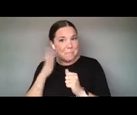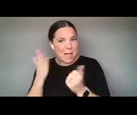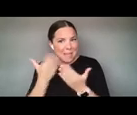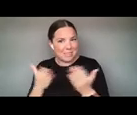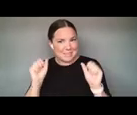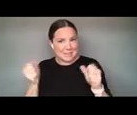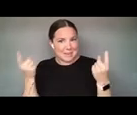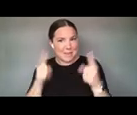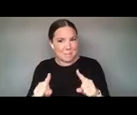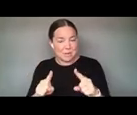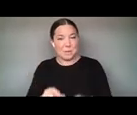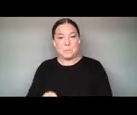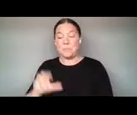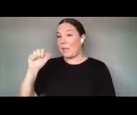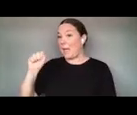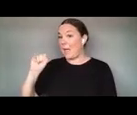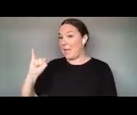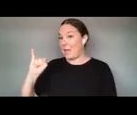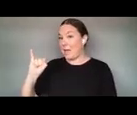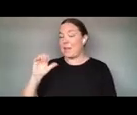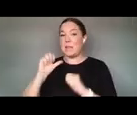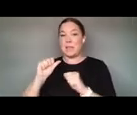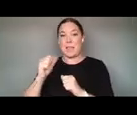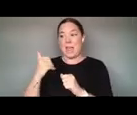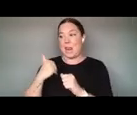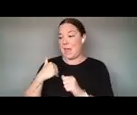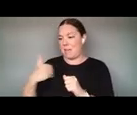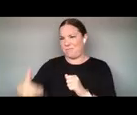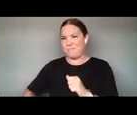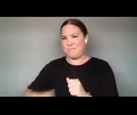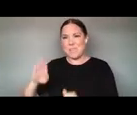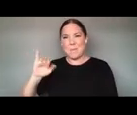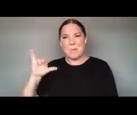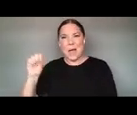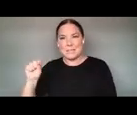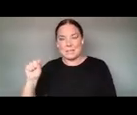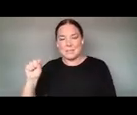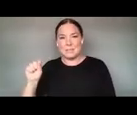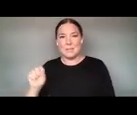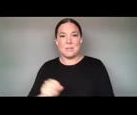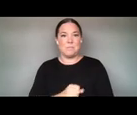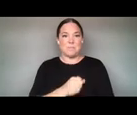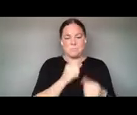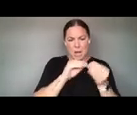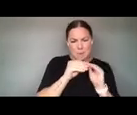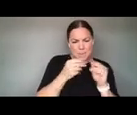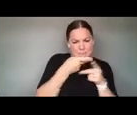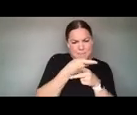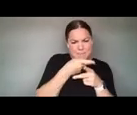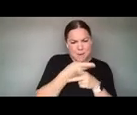AI CAN CONTAIN MORE BIASES, MORE ALGORITHMS CAN BE REALLY KIND OF A NARROW-FOCUSED